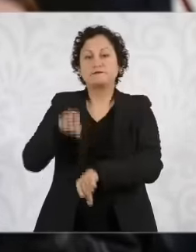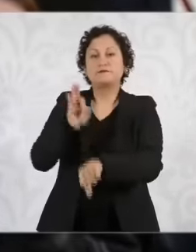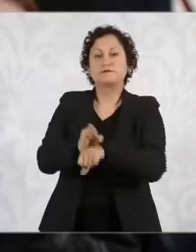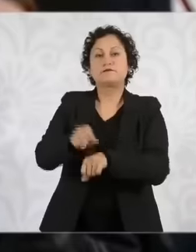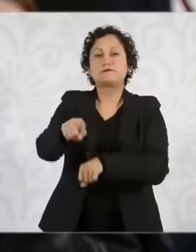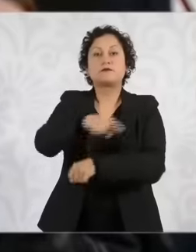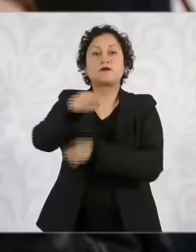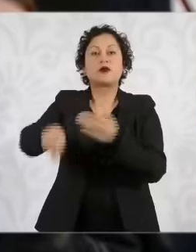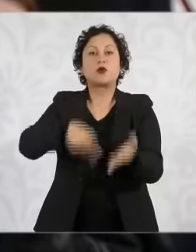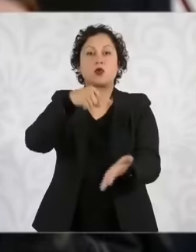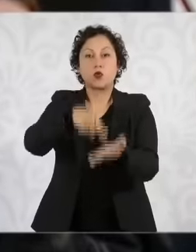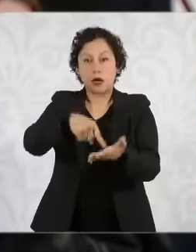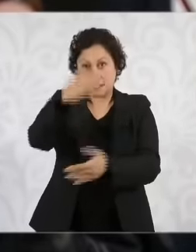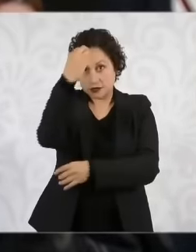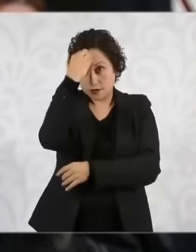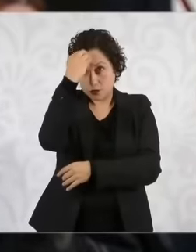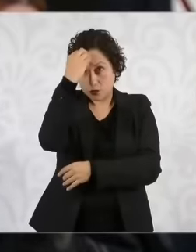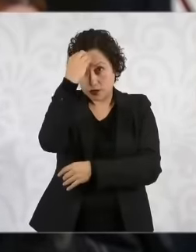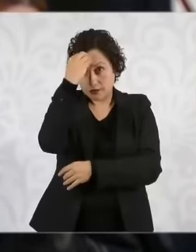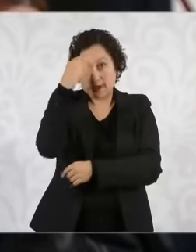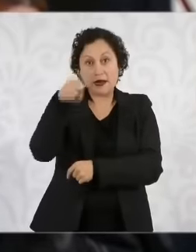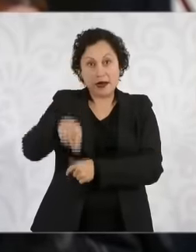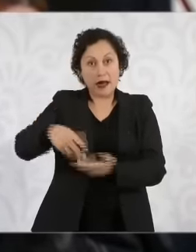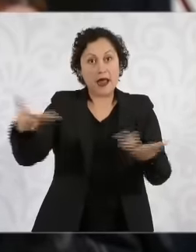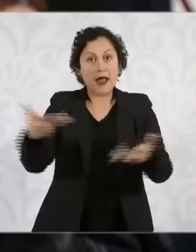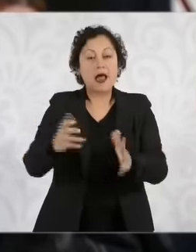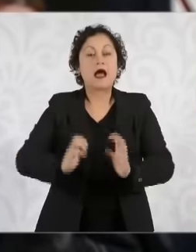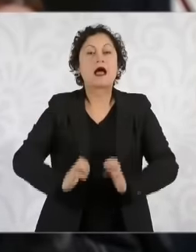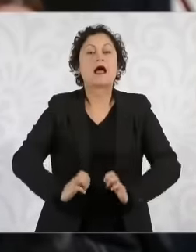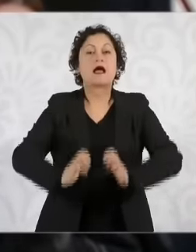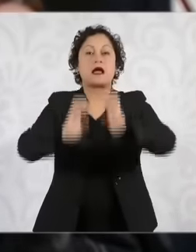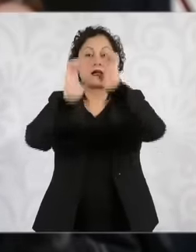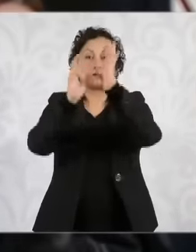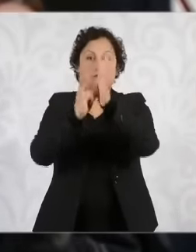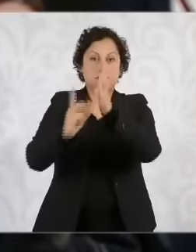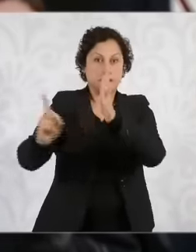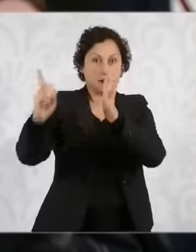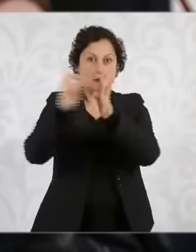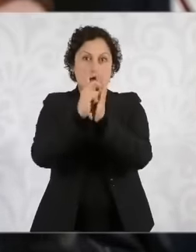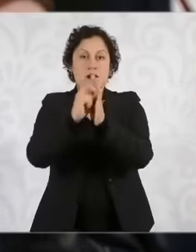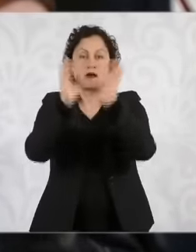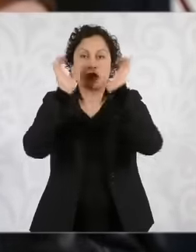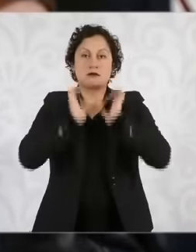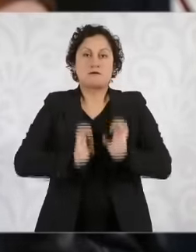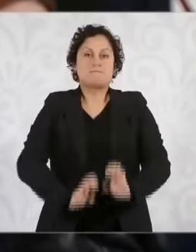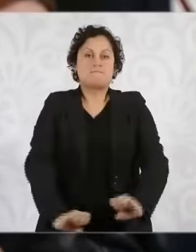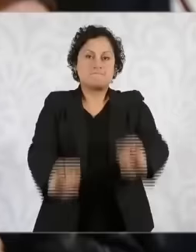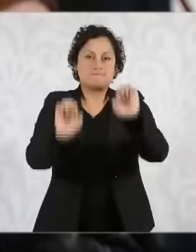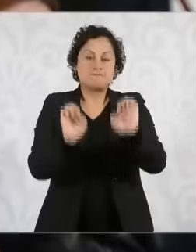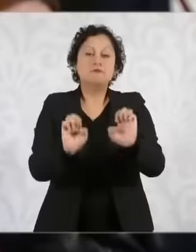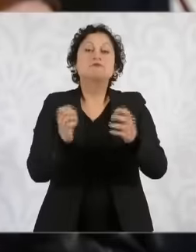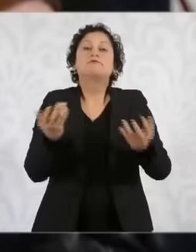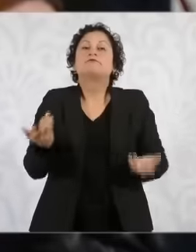Chapultepec forest to build a tower luxury apartments, this is also striking